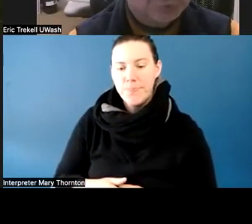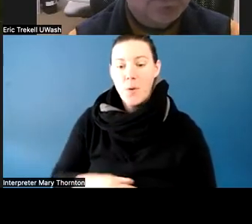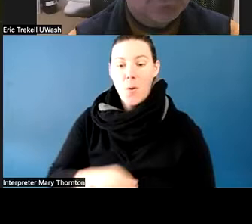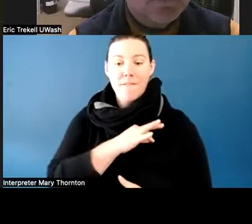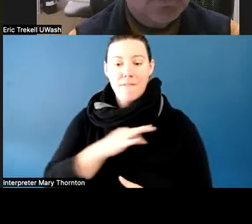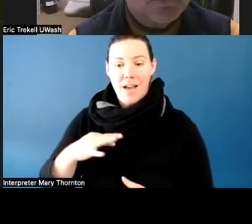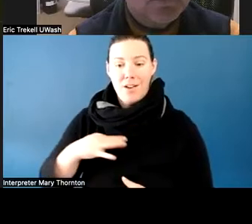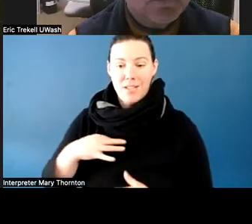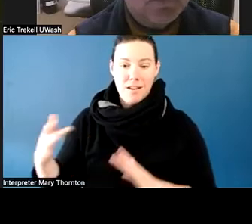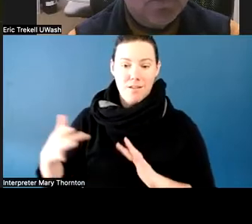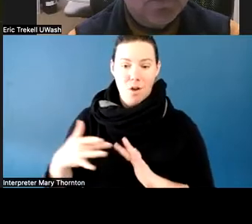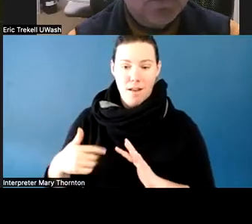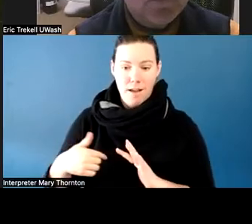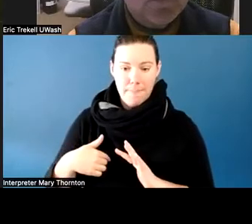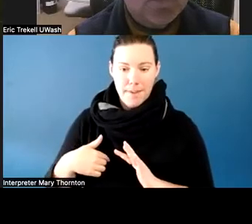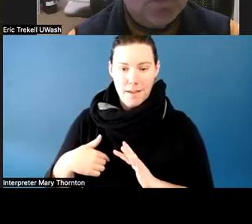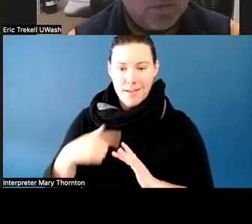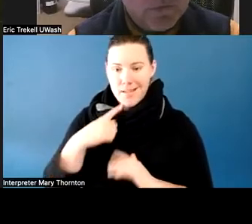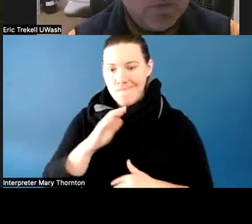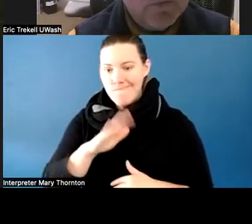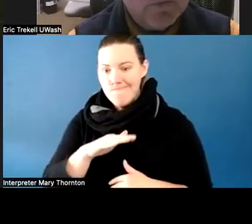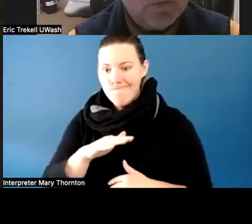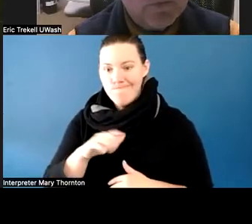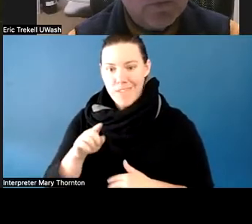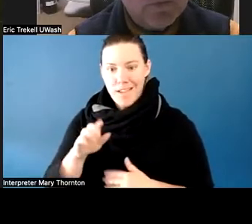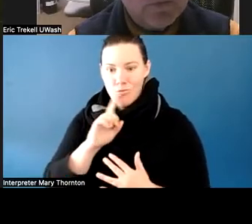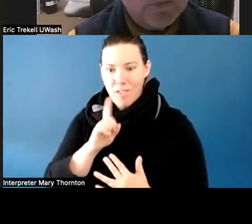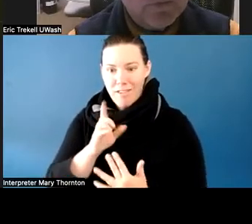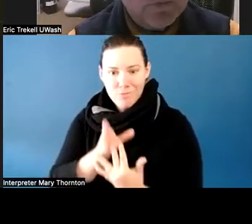about it being disruptive to the classroom environment,